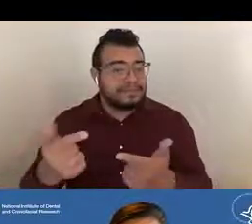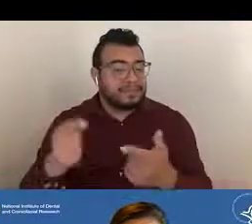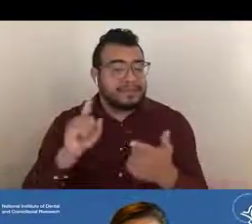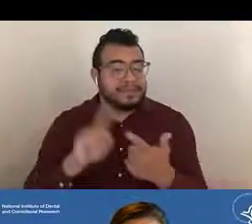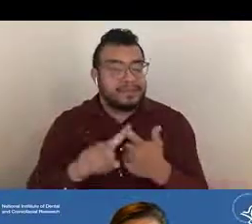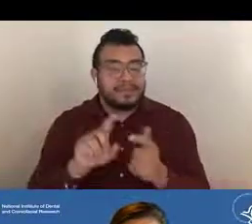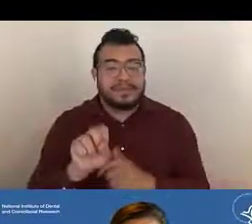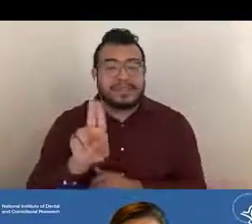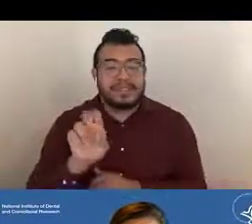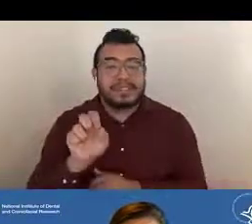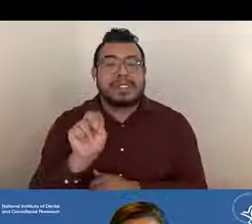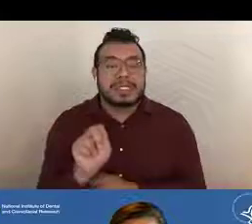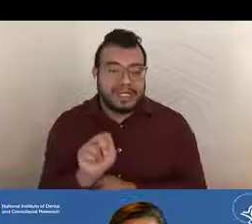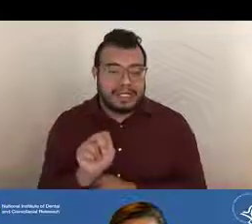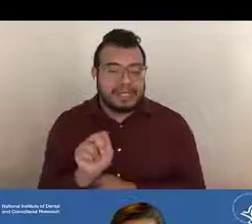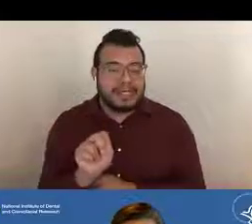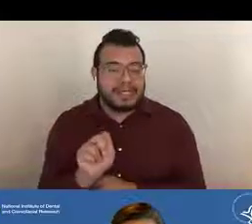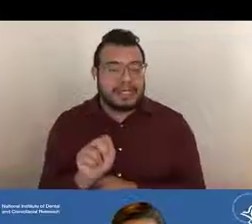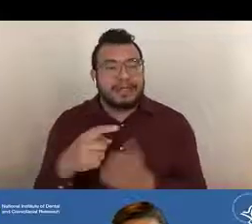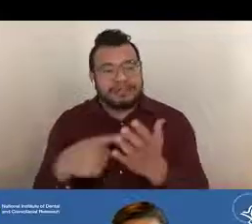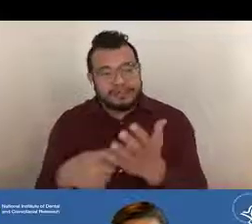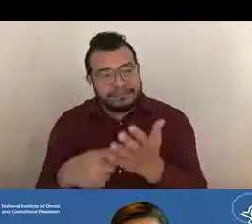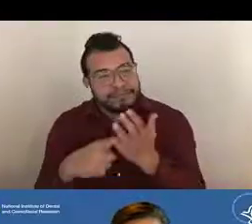so she can discuss the grants management perspective.